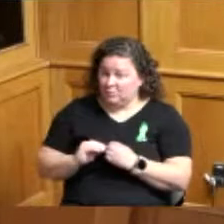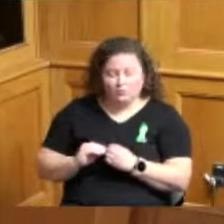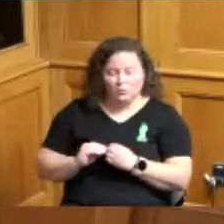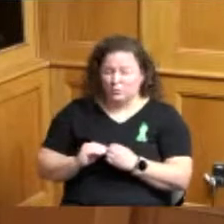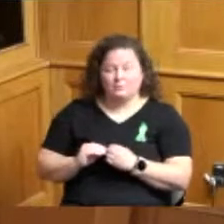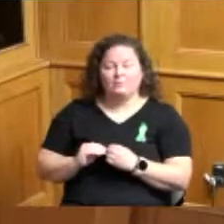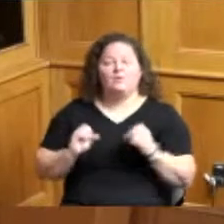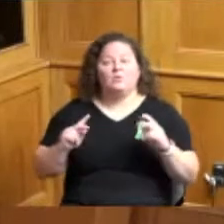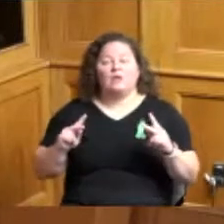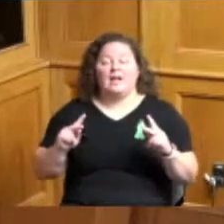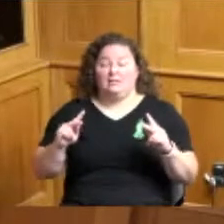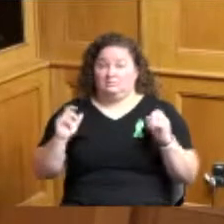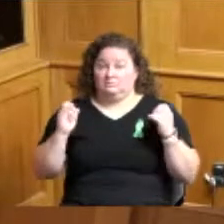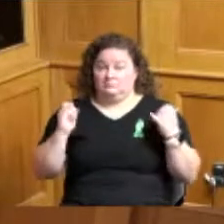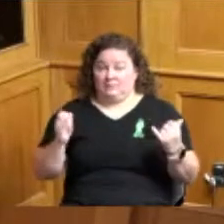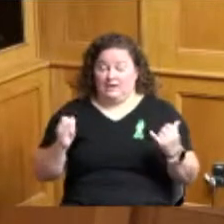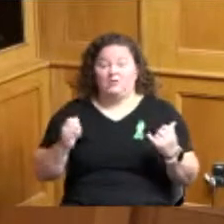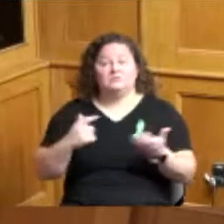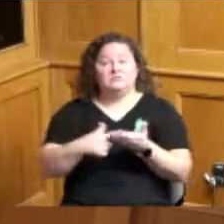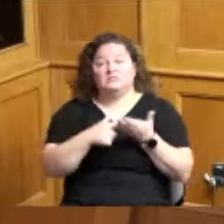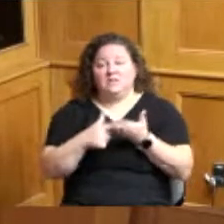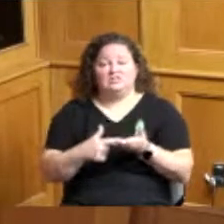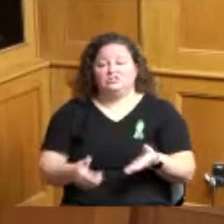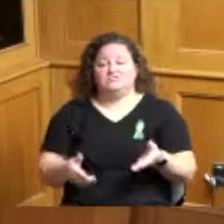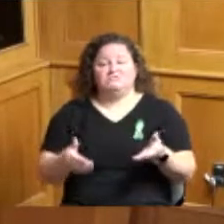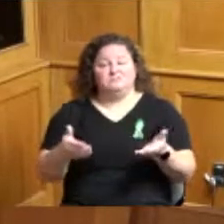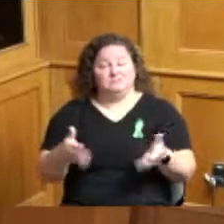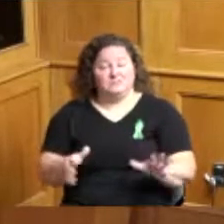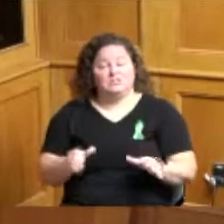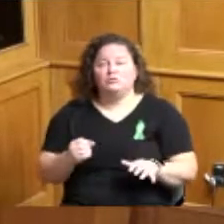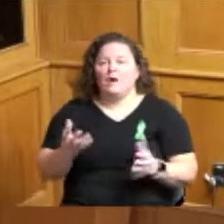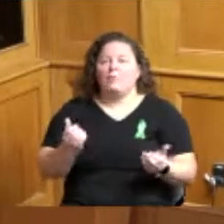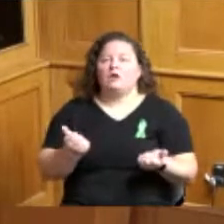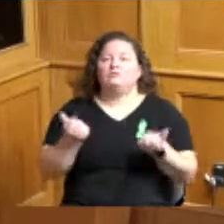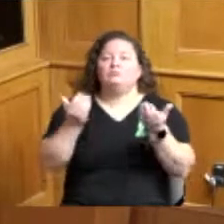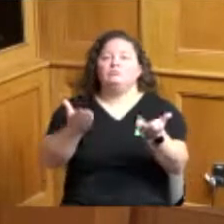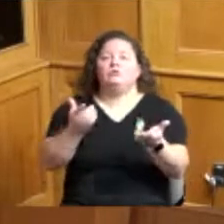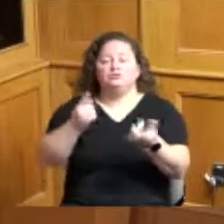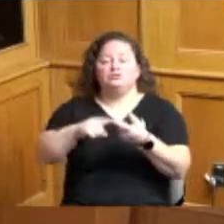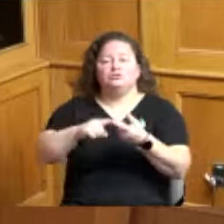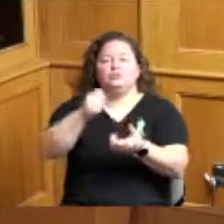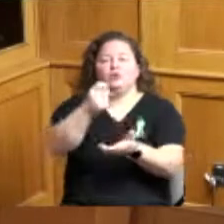no further discussion I'd like to make a motion to approve items three through thirteen second